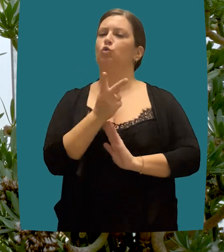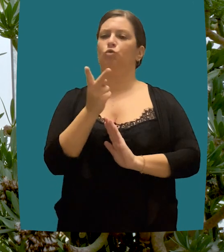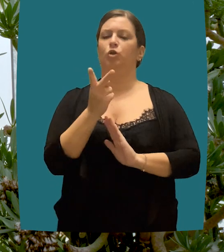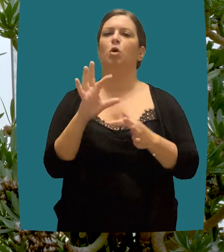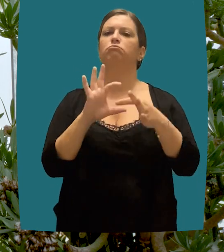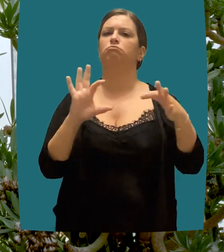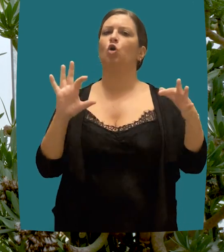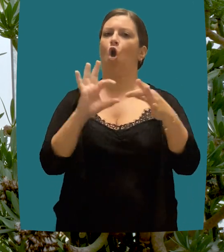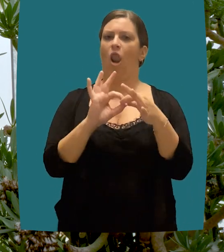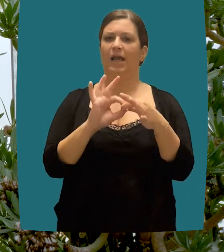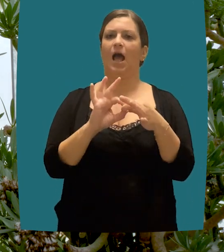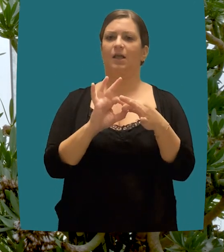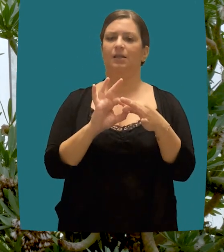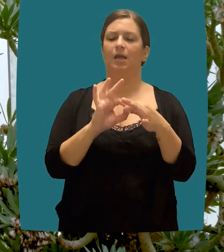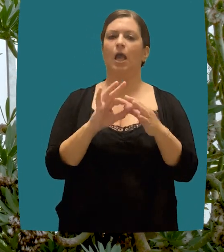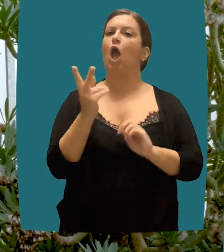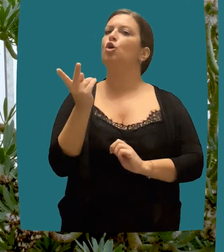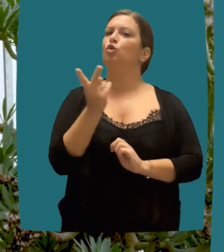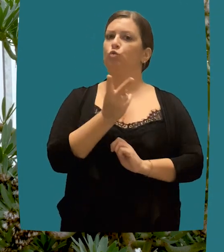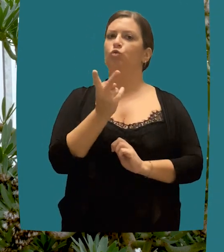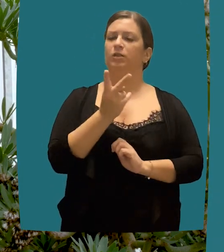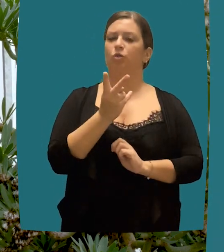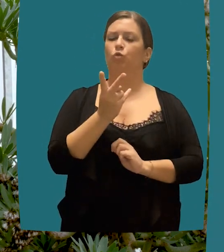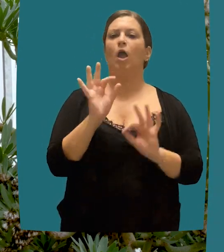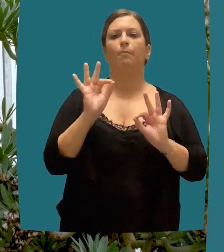sustainable development, respecting the environment and protecting future